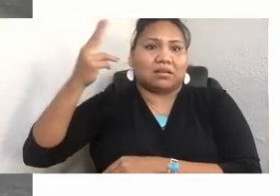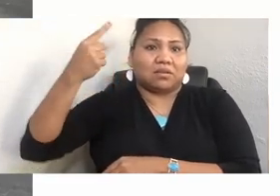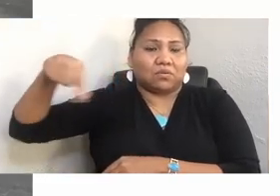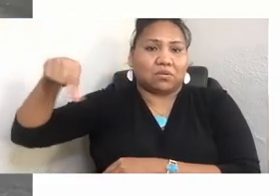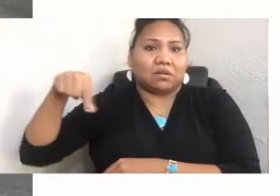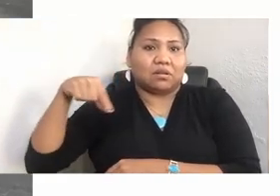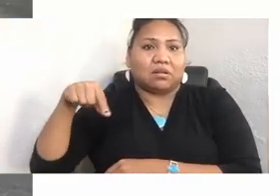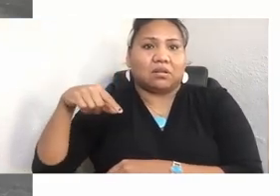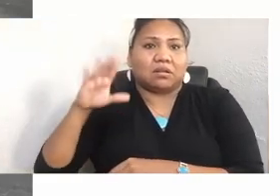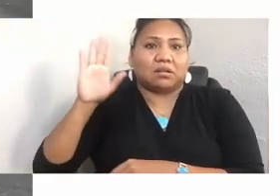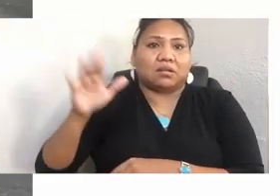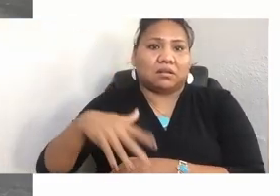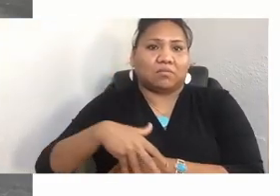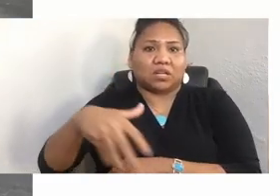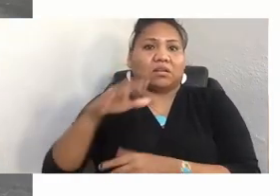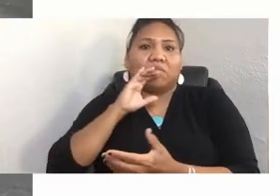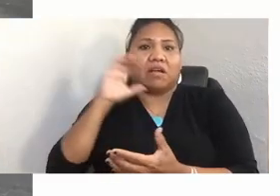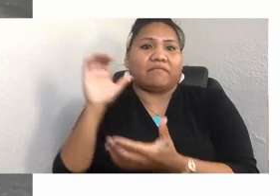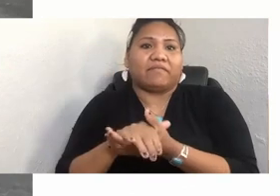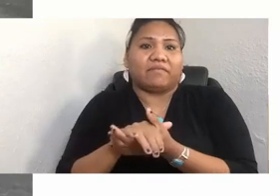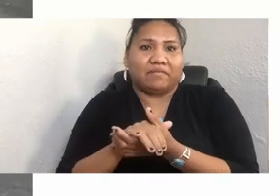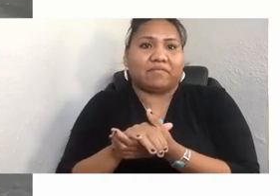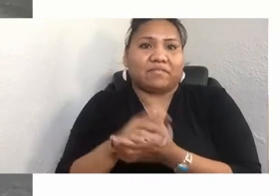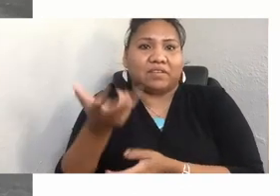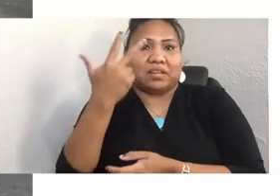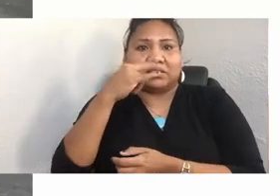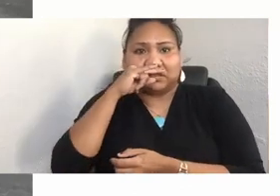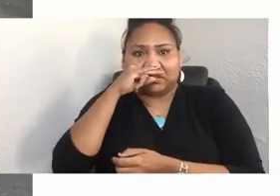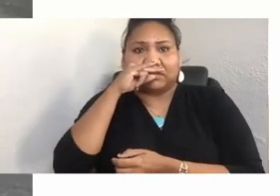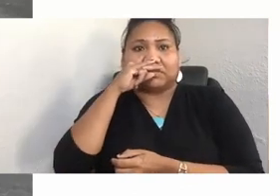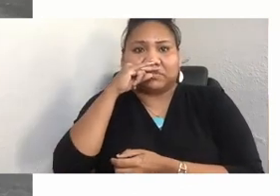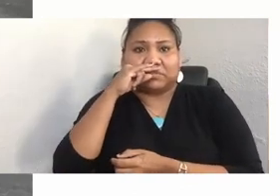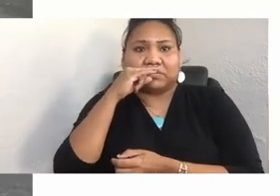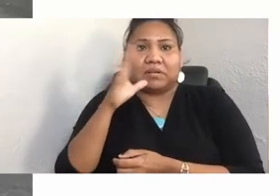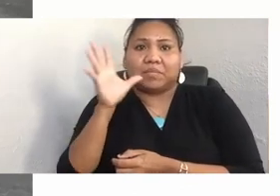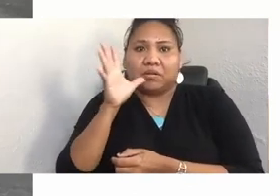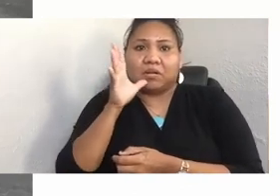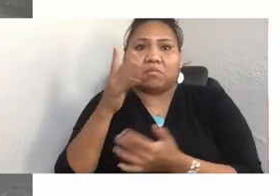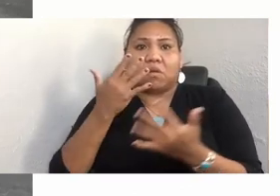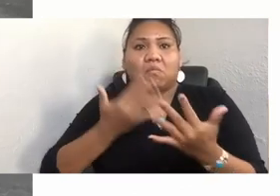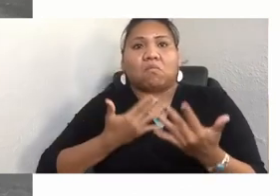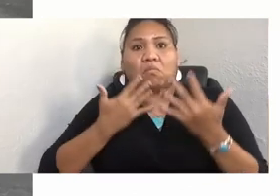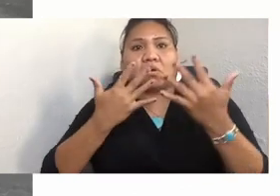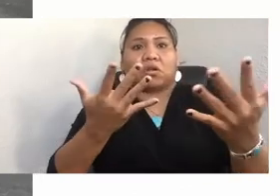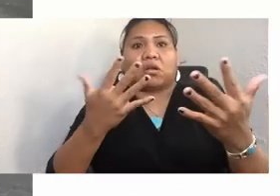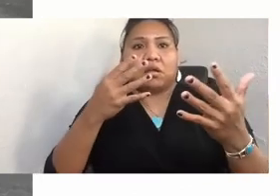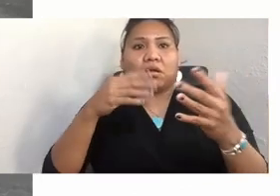and his wife's mother were burned to death in their home on the Shoshone-Paiute reservation in Nevada.